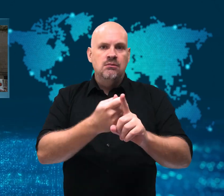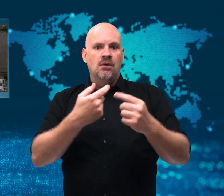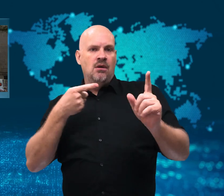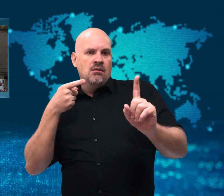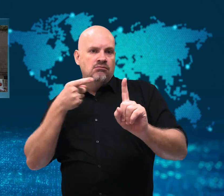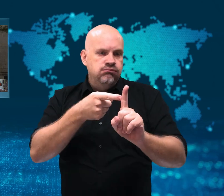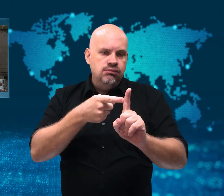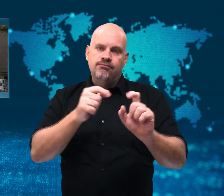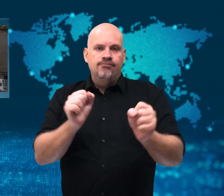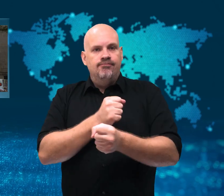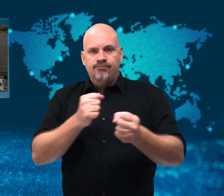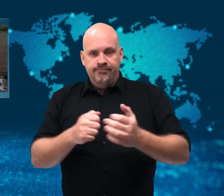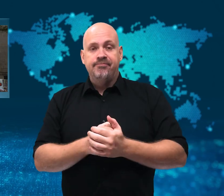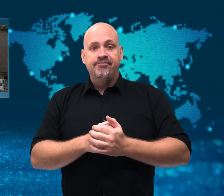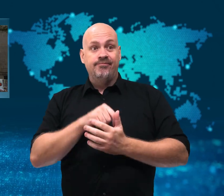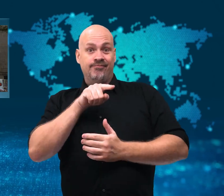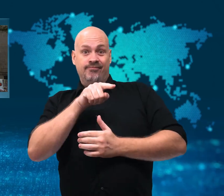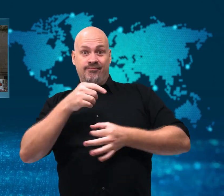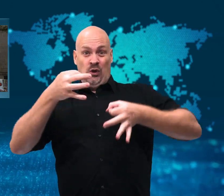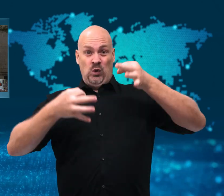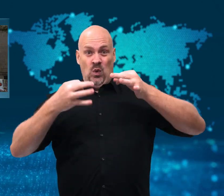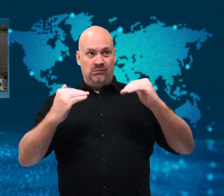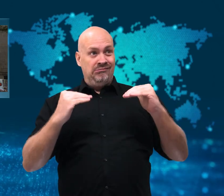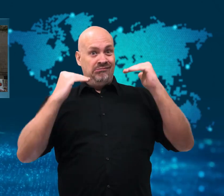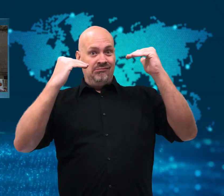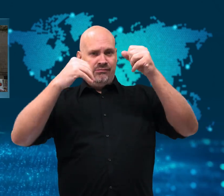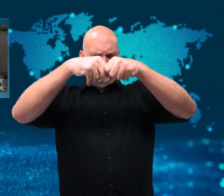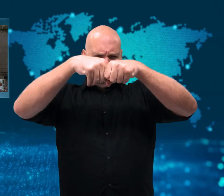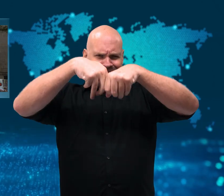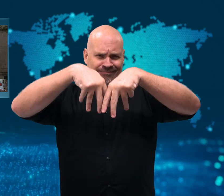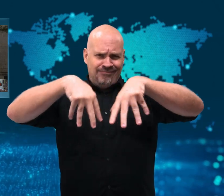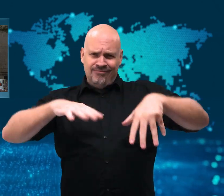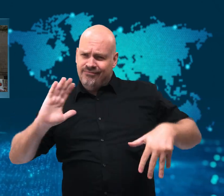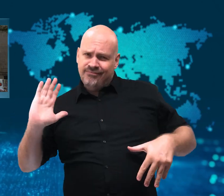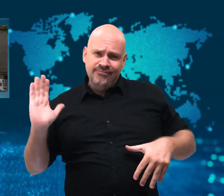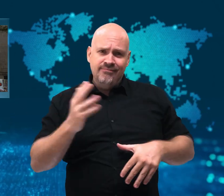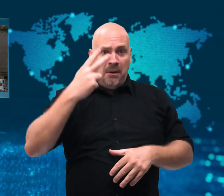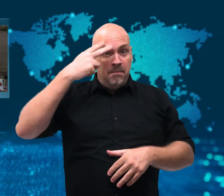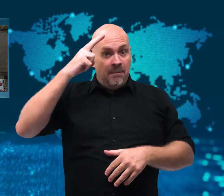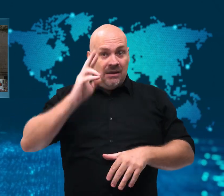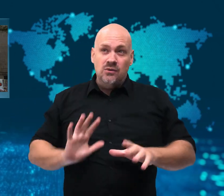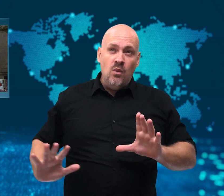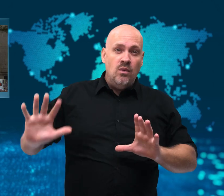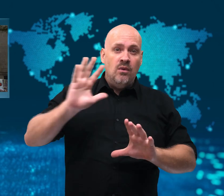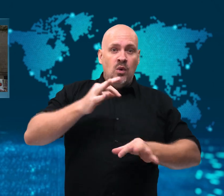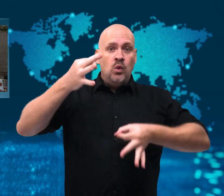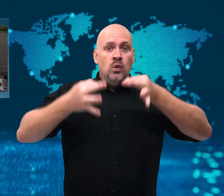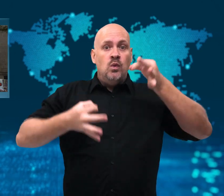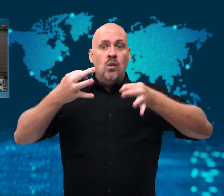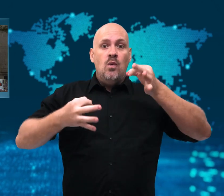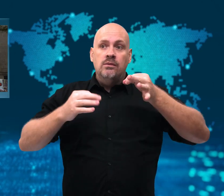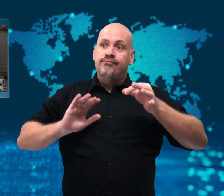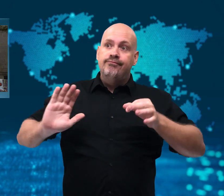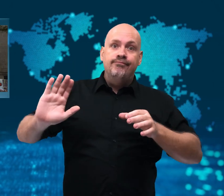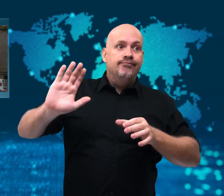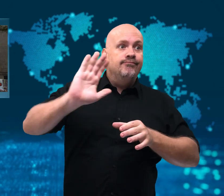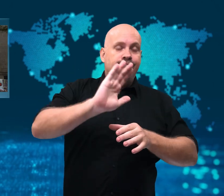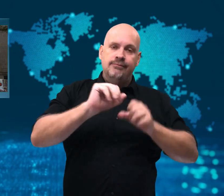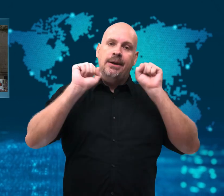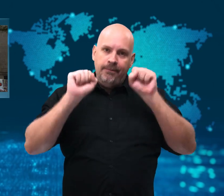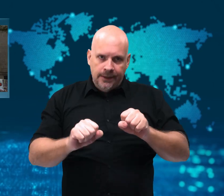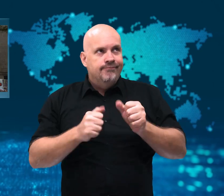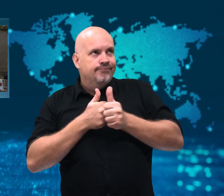All judges in the country will now have to abide by their ruling.